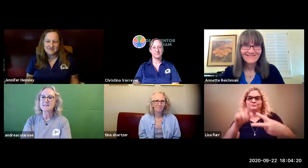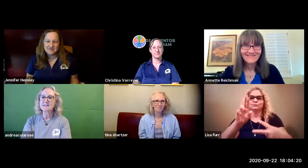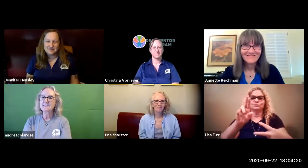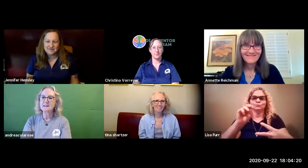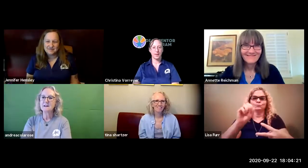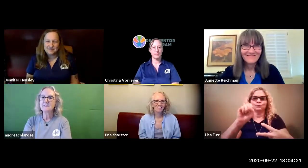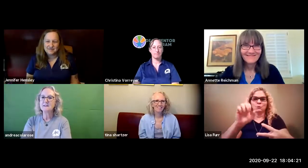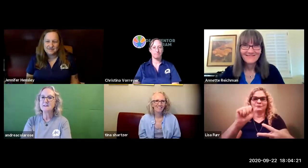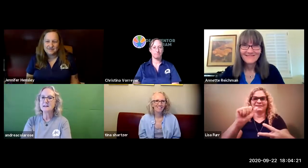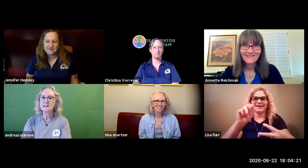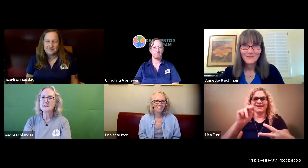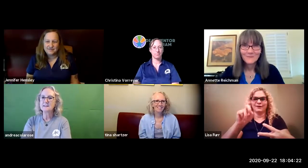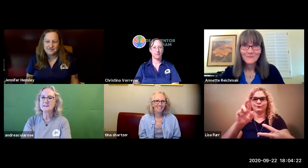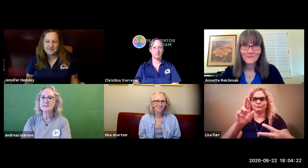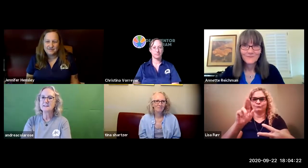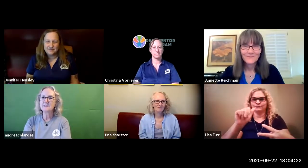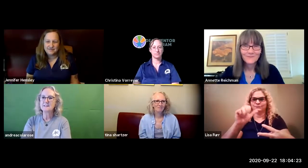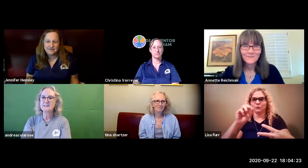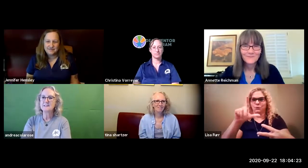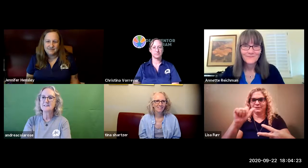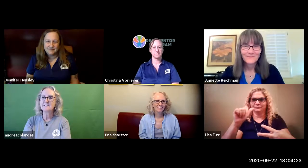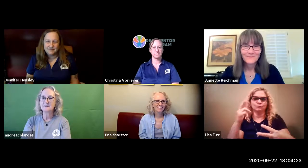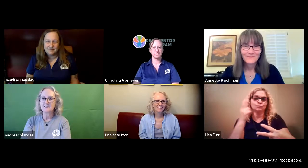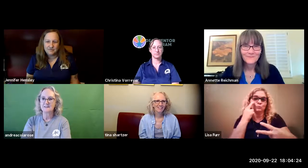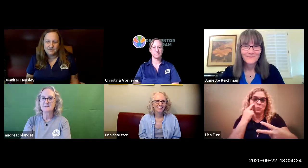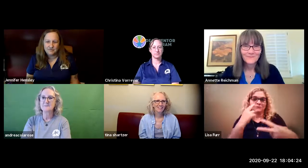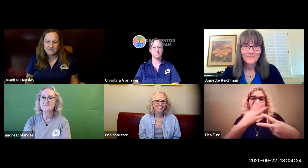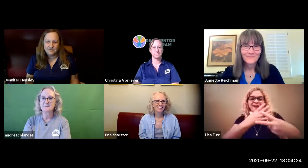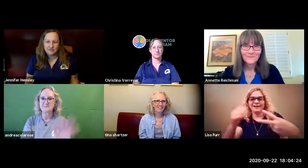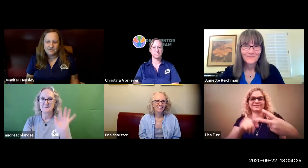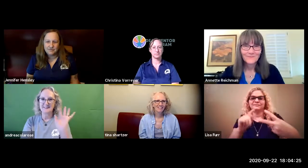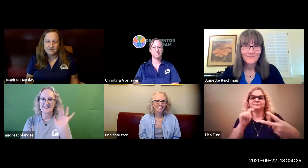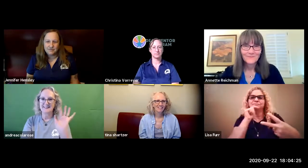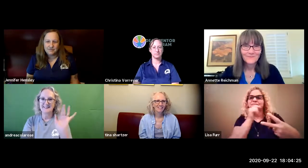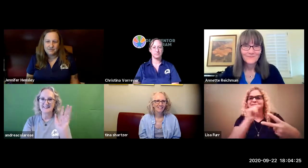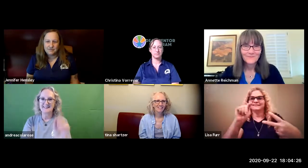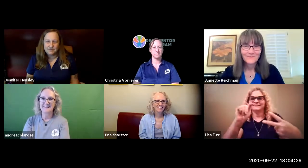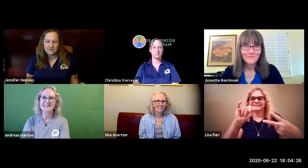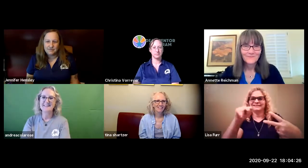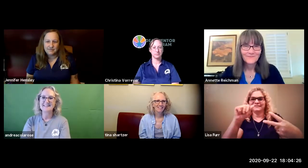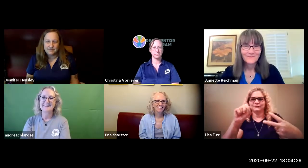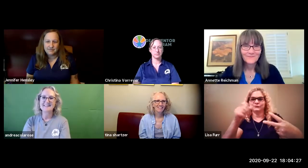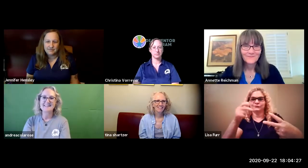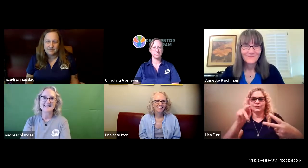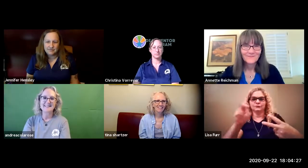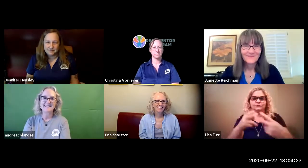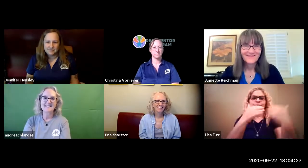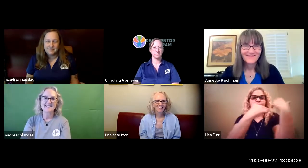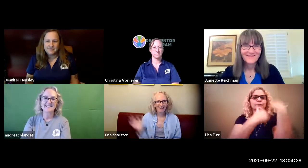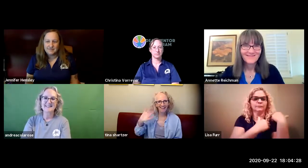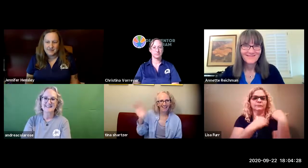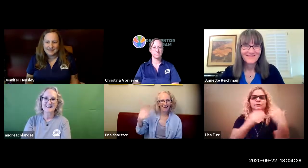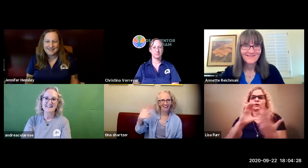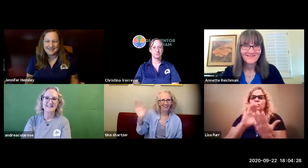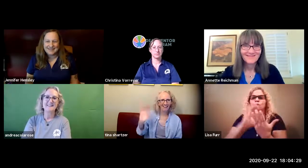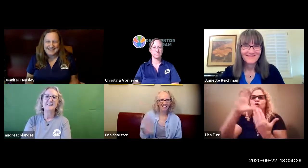and then we've got a team rose andrea